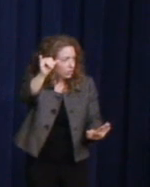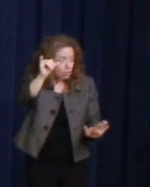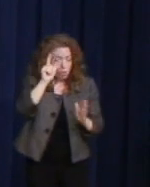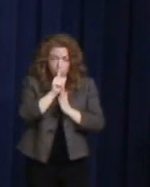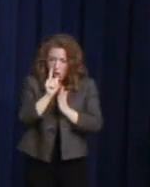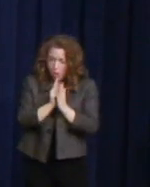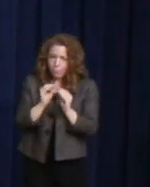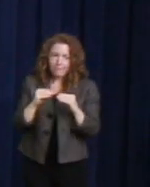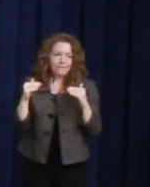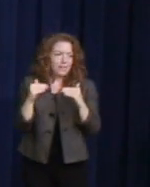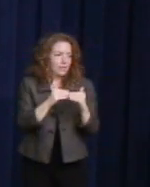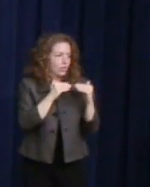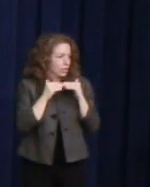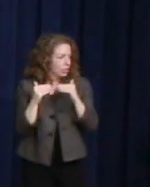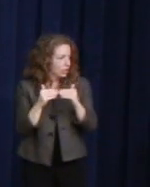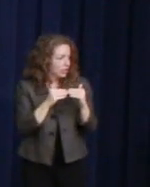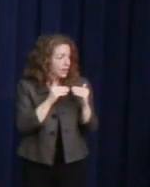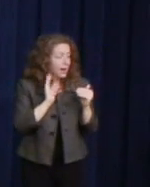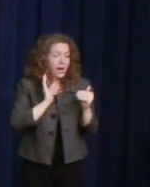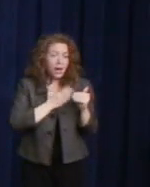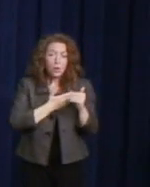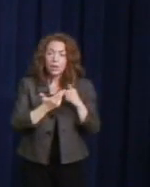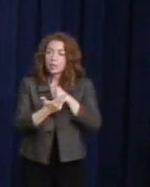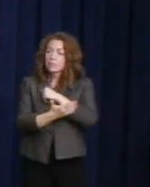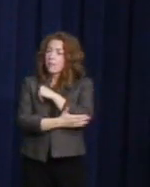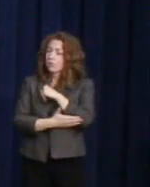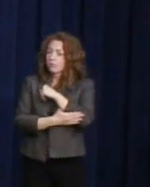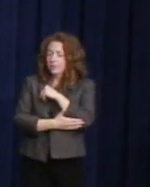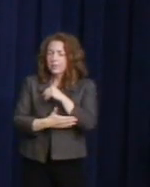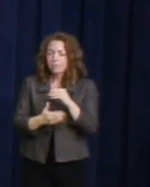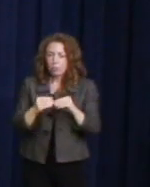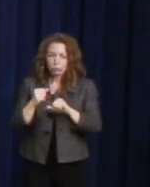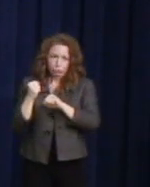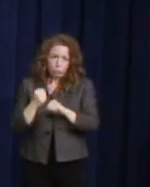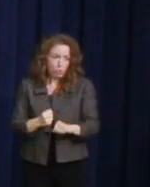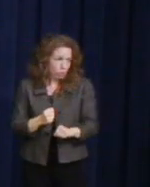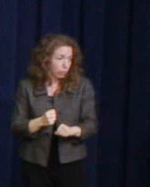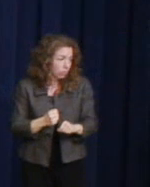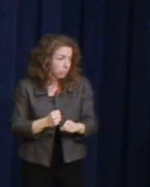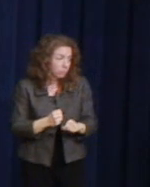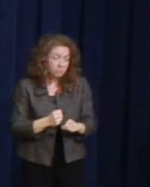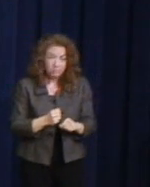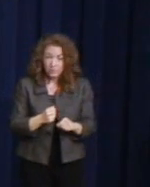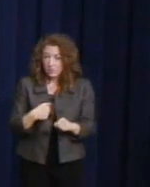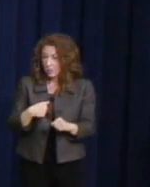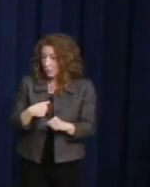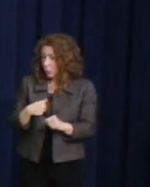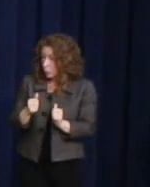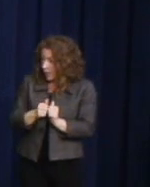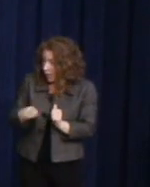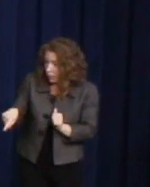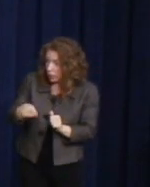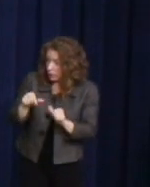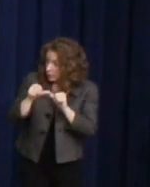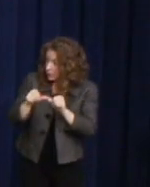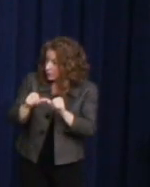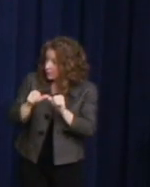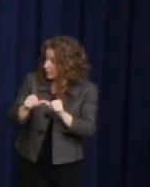and our democracy forever stronger. Together, we'll finish the work Harvey started and deliver on the ideals of equality that